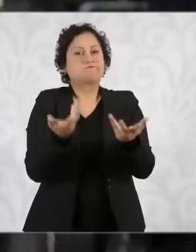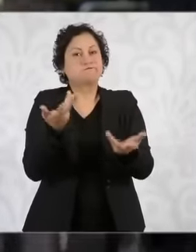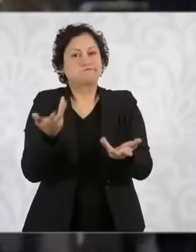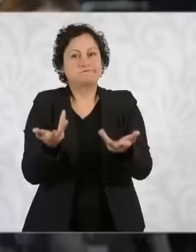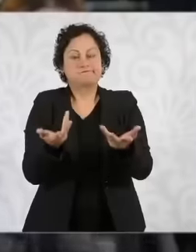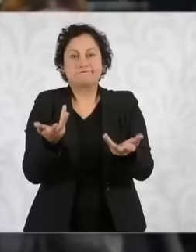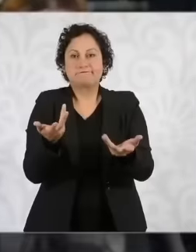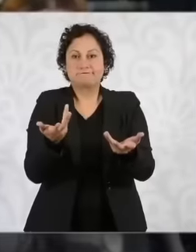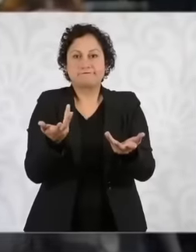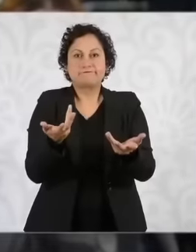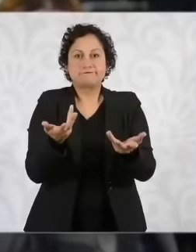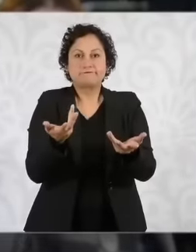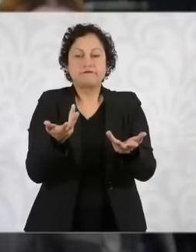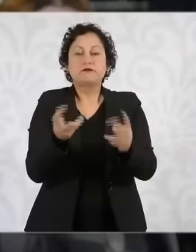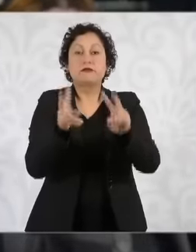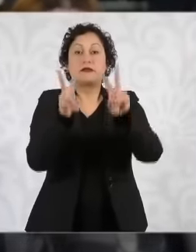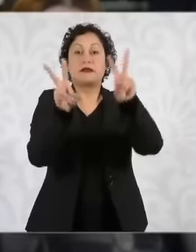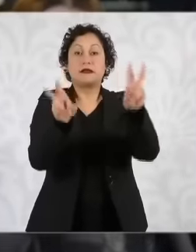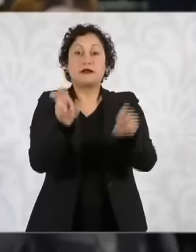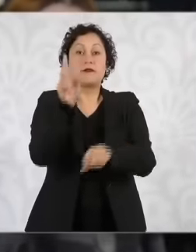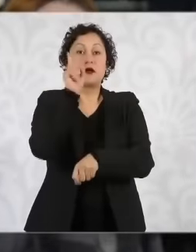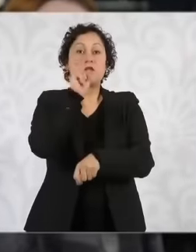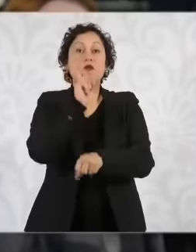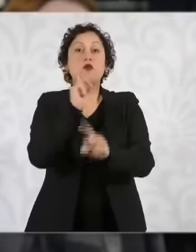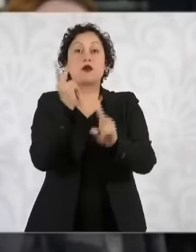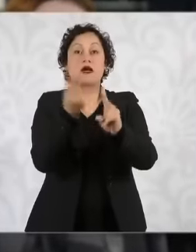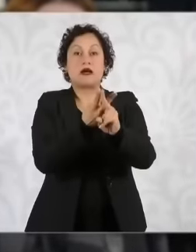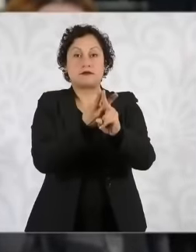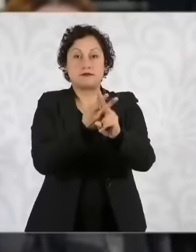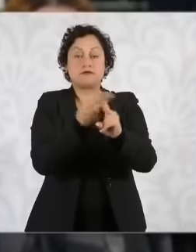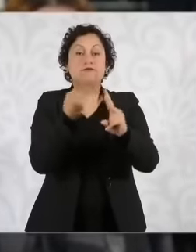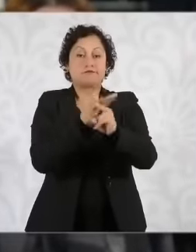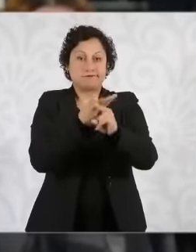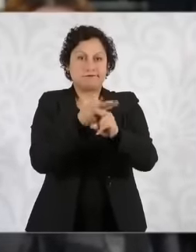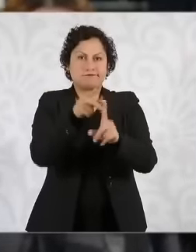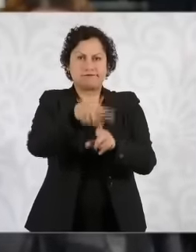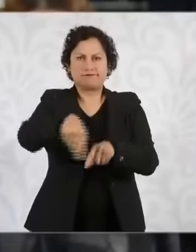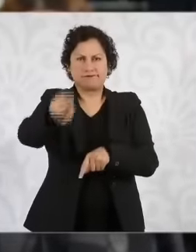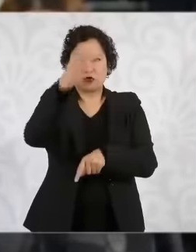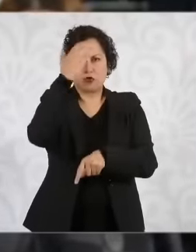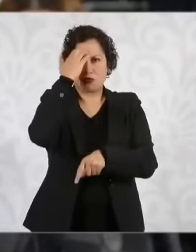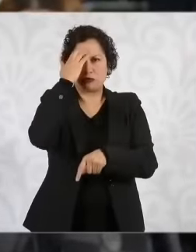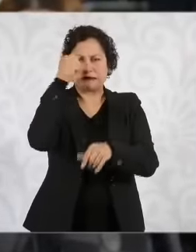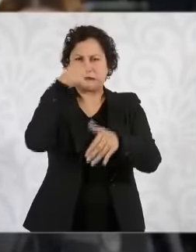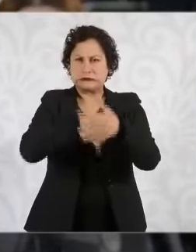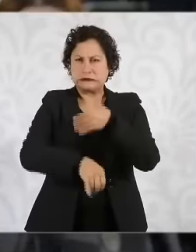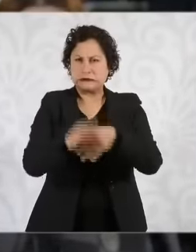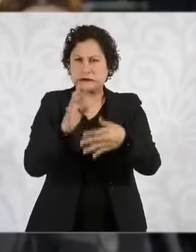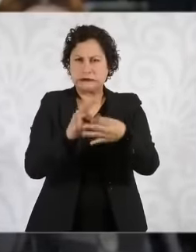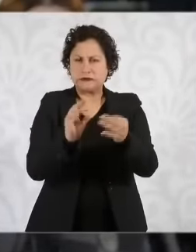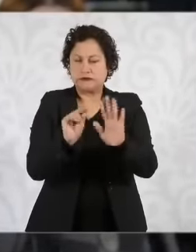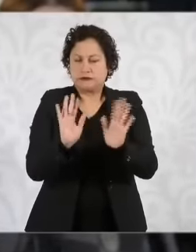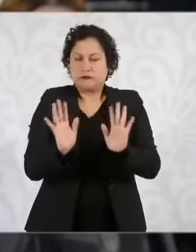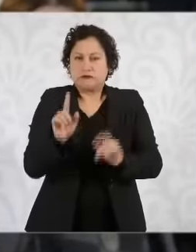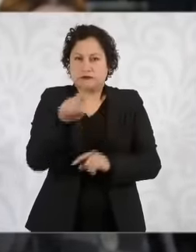a femicide eh It is already known to everyone eh No I will not dwell on it much and that he also granted